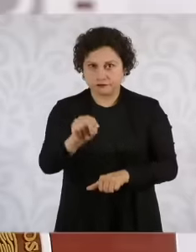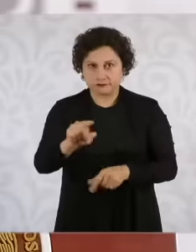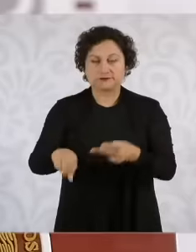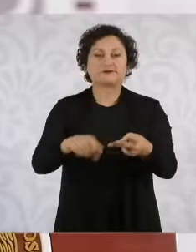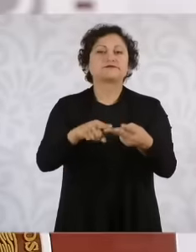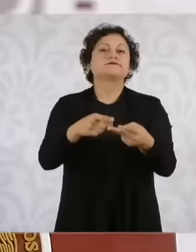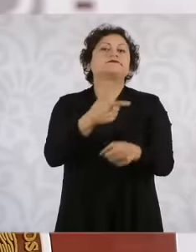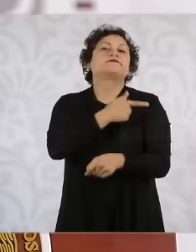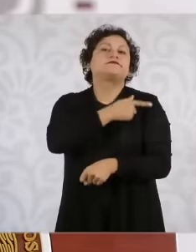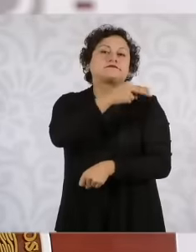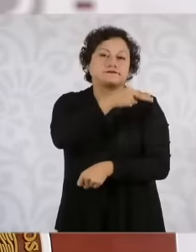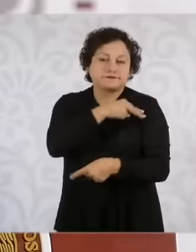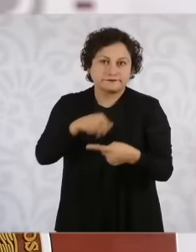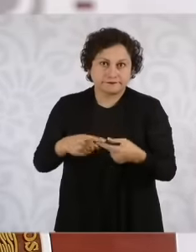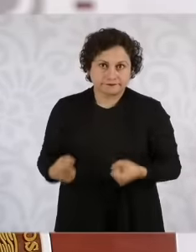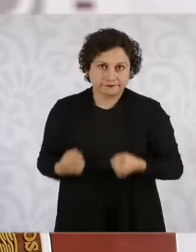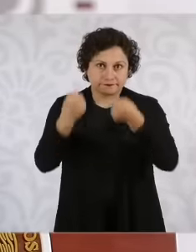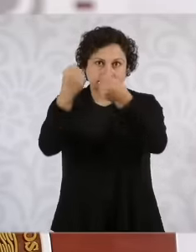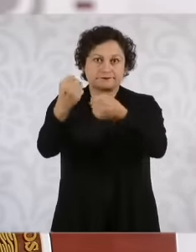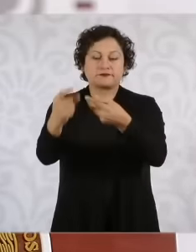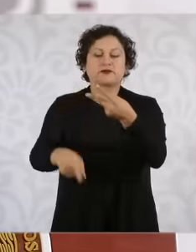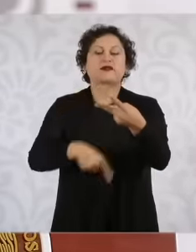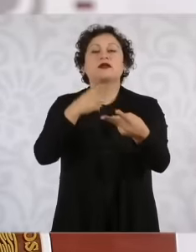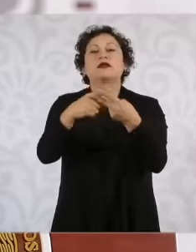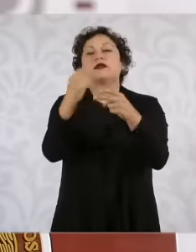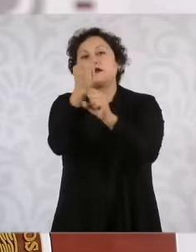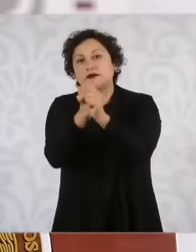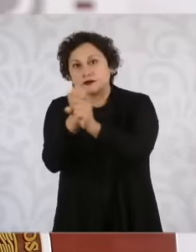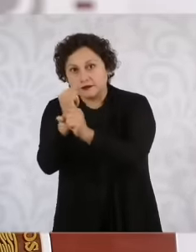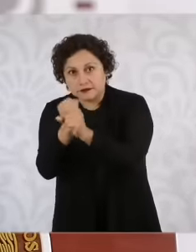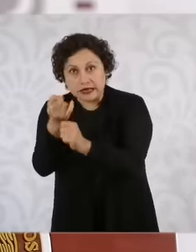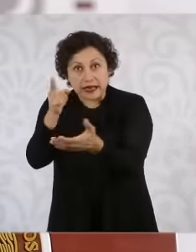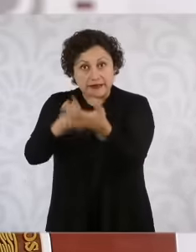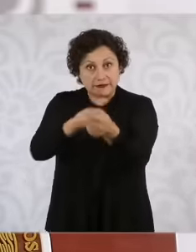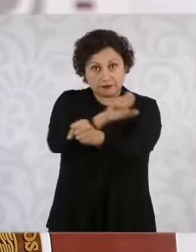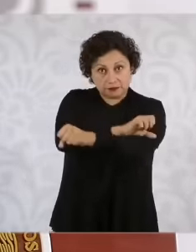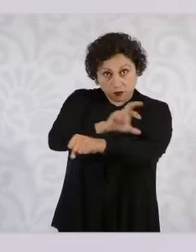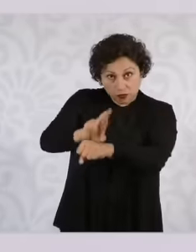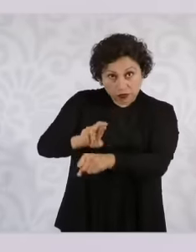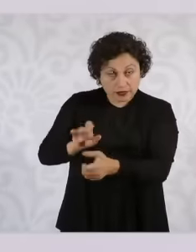intelligence and investigation and coordination. Finally, what is sought is that when